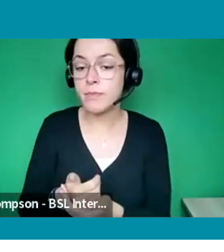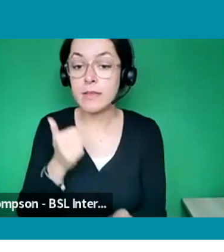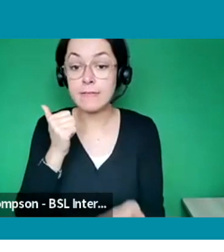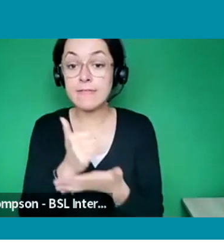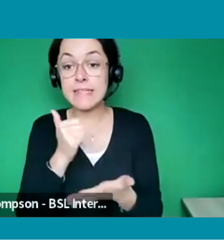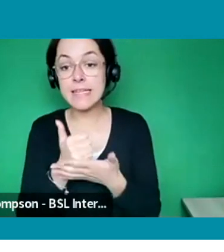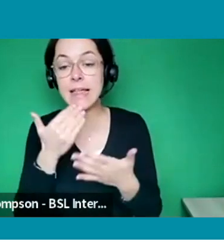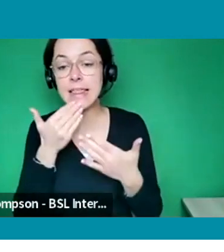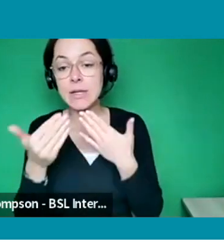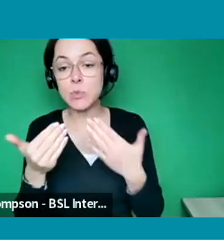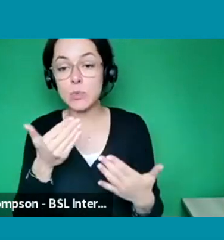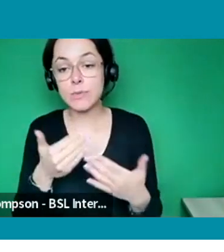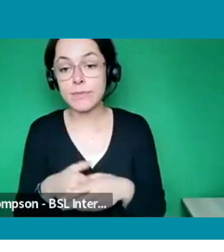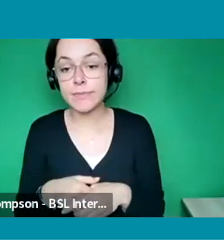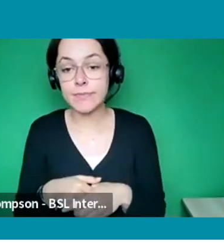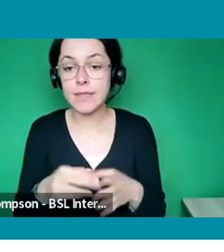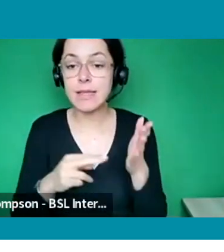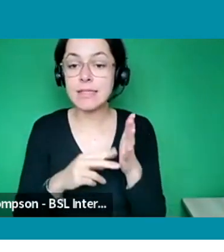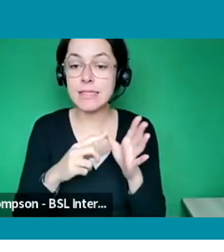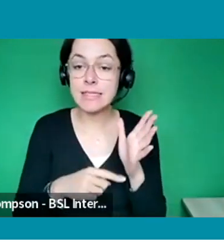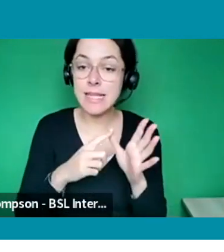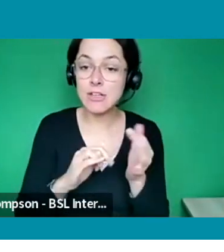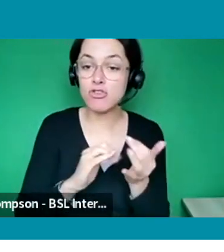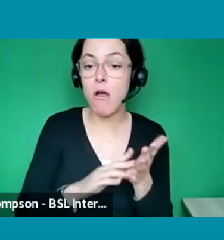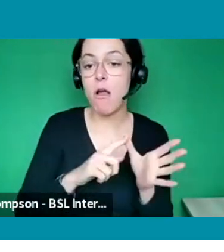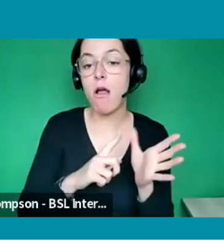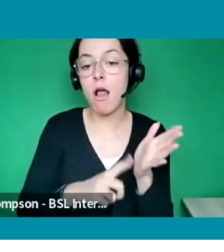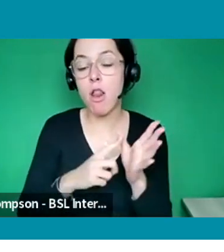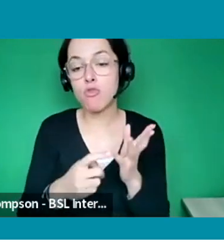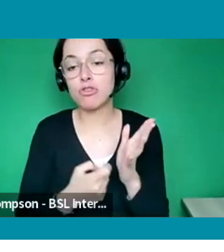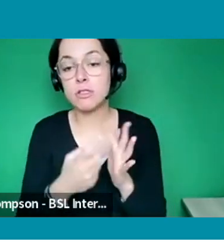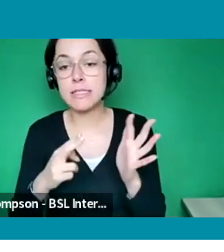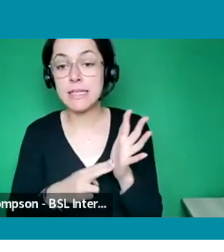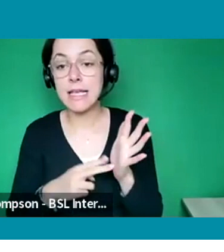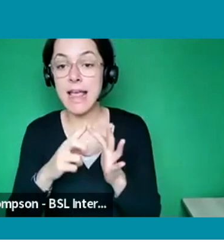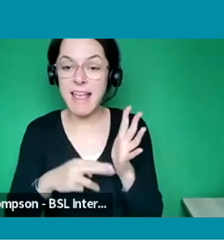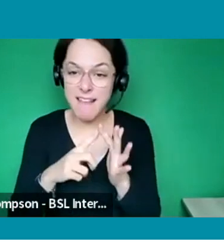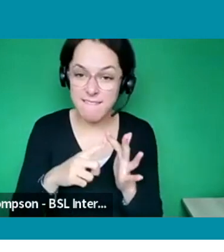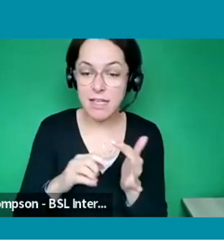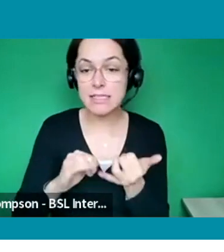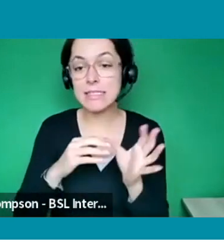Thank you so much, Natasha, Lauren, Eve and Sam, this has been an excellent event, really